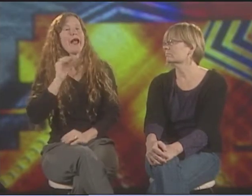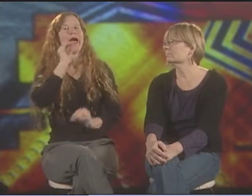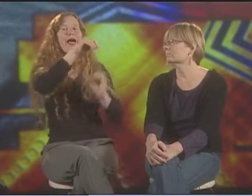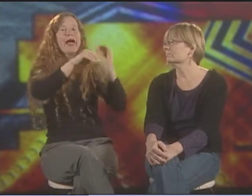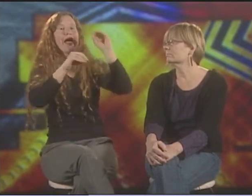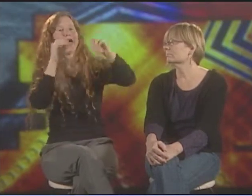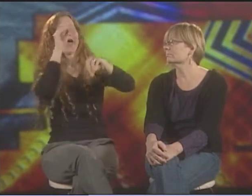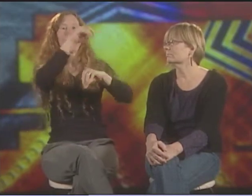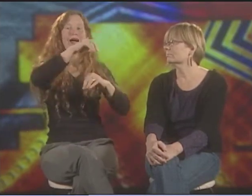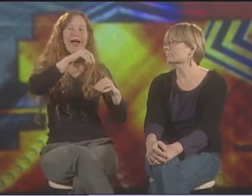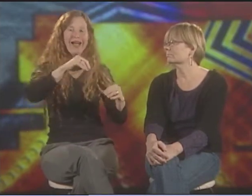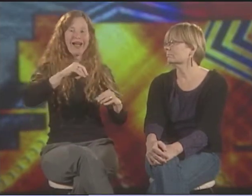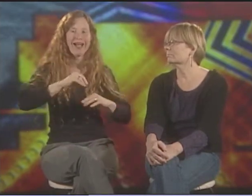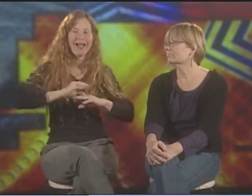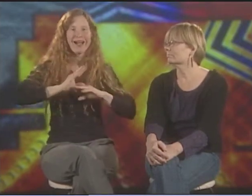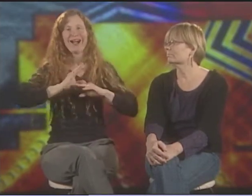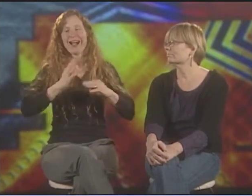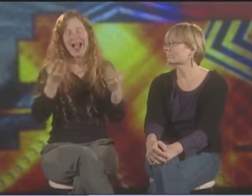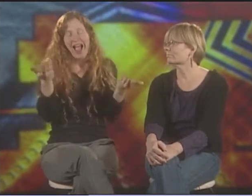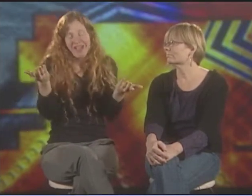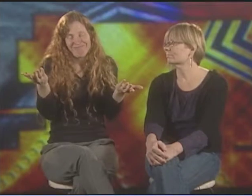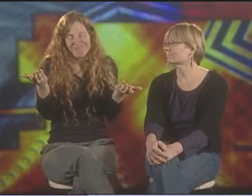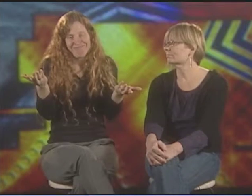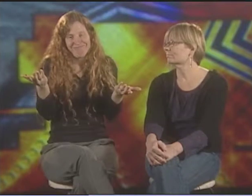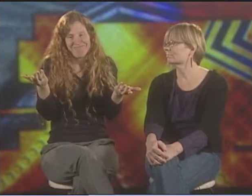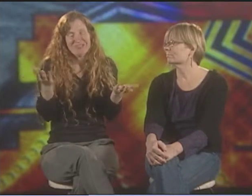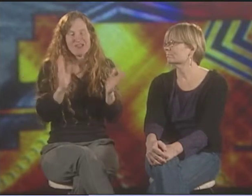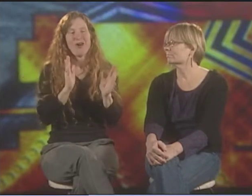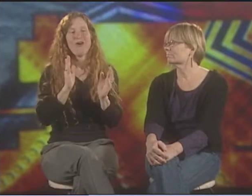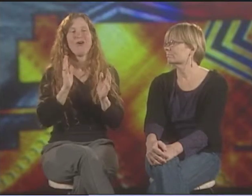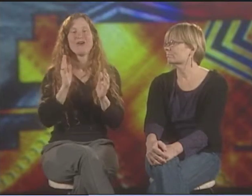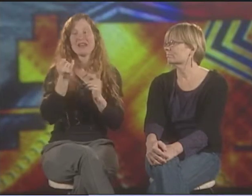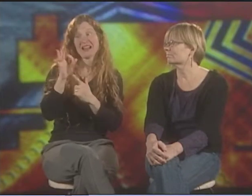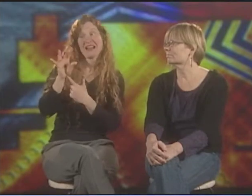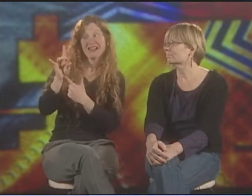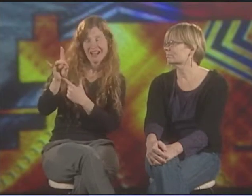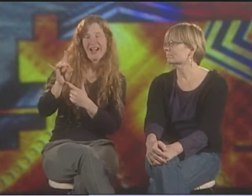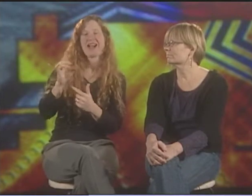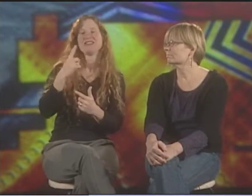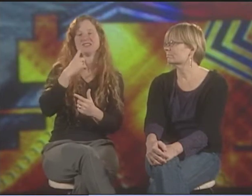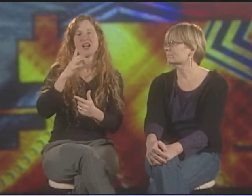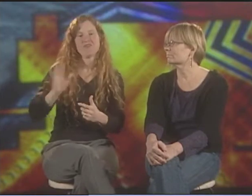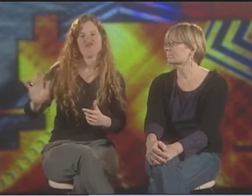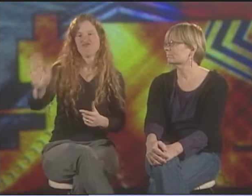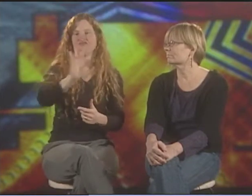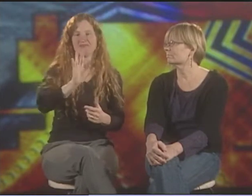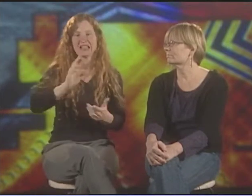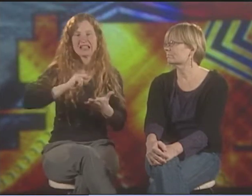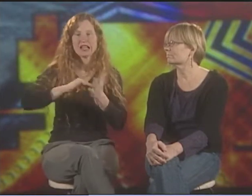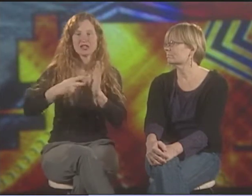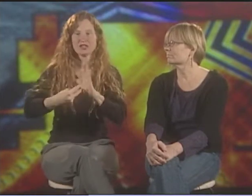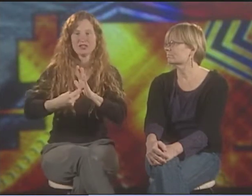OR ARE WE SUPERIMPOSING OUR ASSUMPTIONS ON THAT? I DON'T KNOW. BUT IN 1989, THIS GROUP GOT TOGETHER